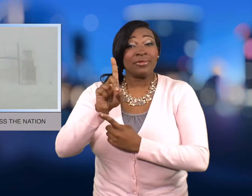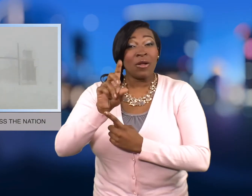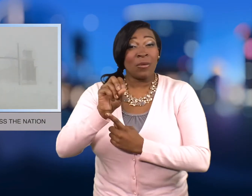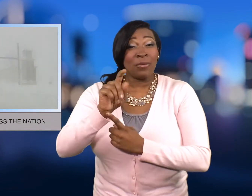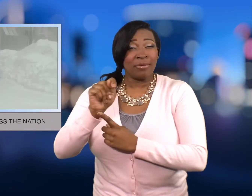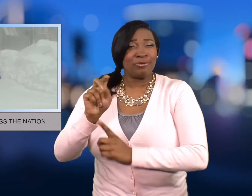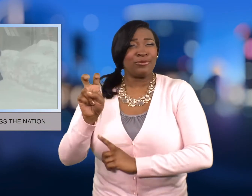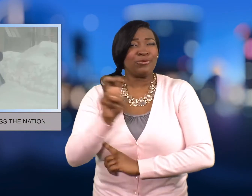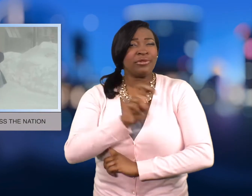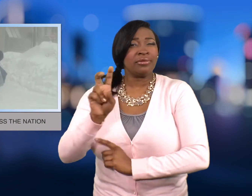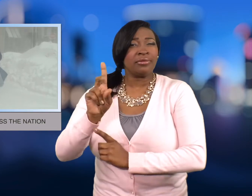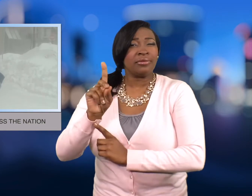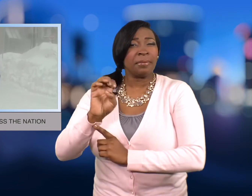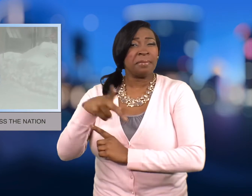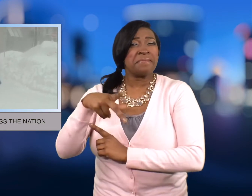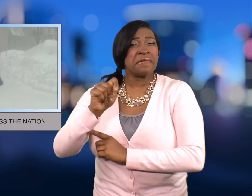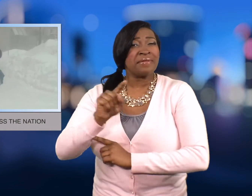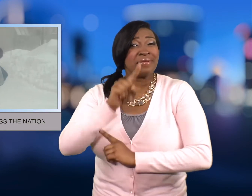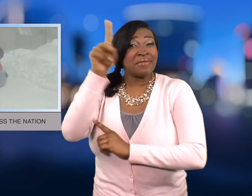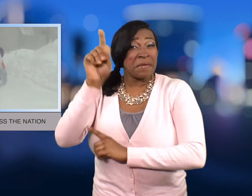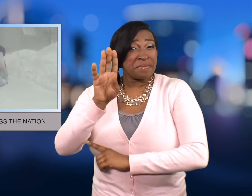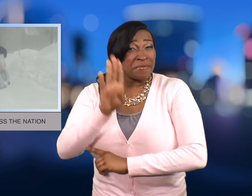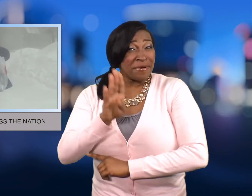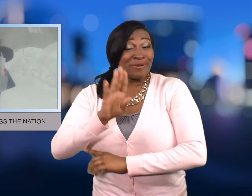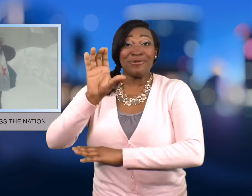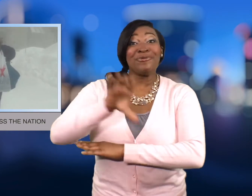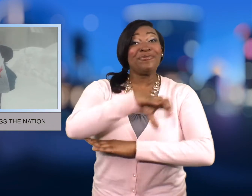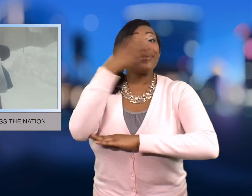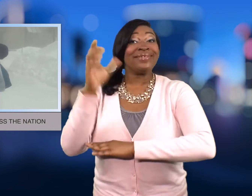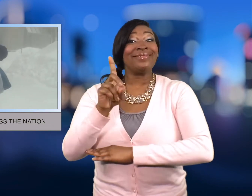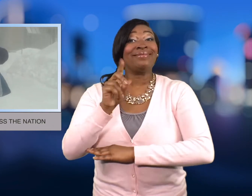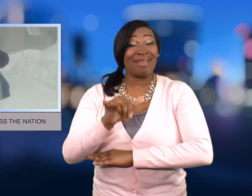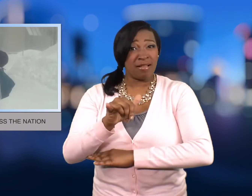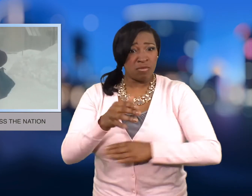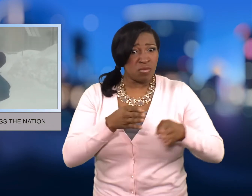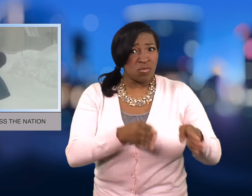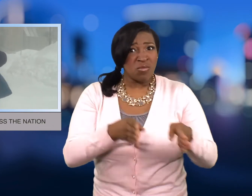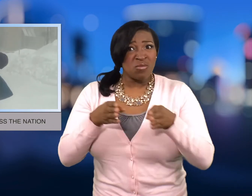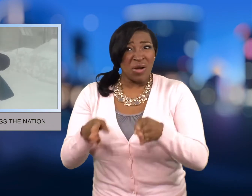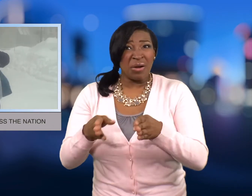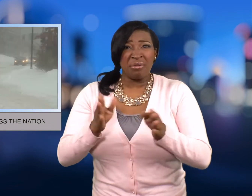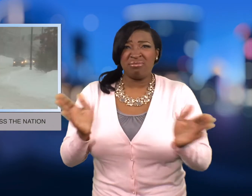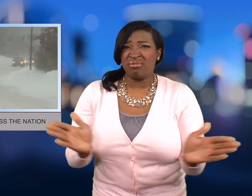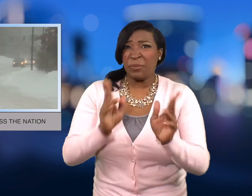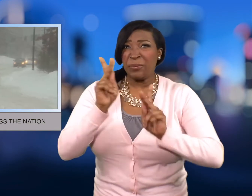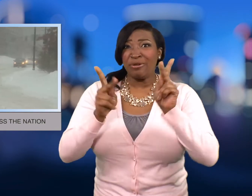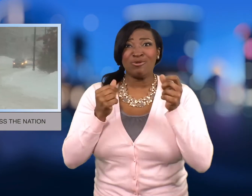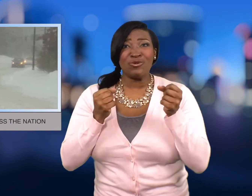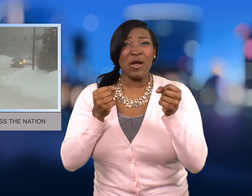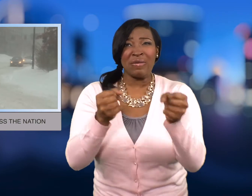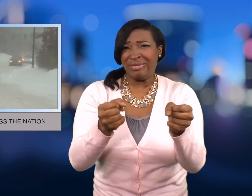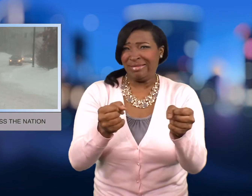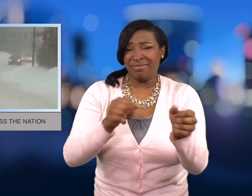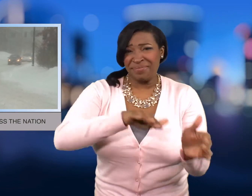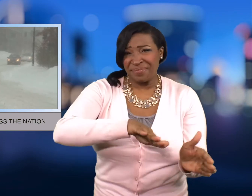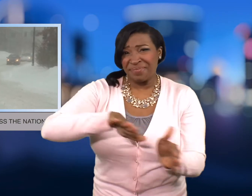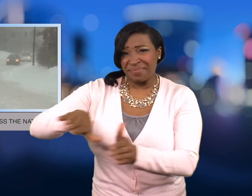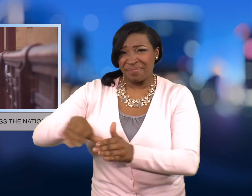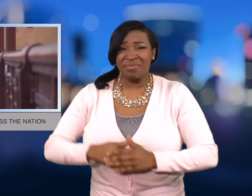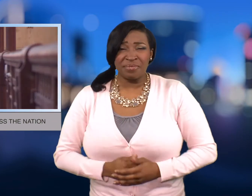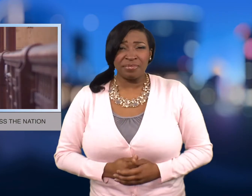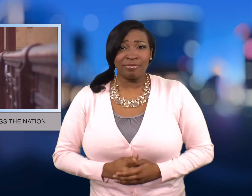The DOT in Boston asked people to stay off the roads Christmas Day.